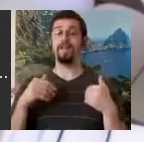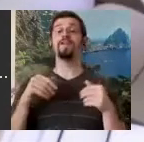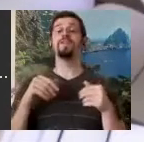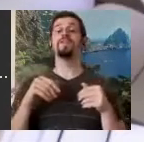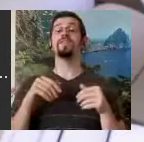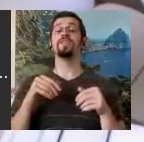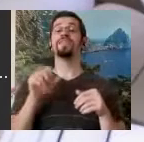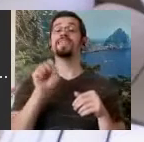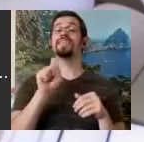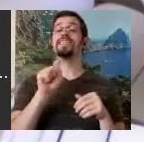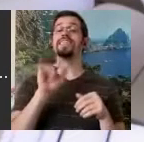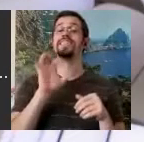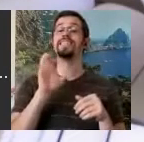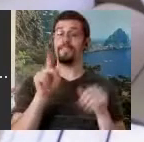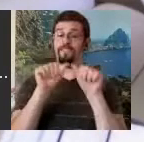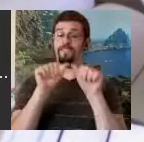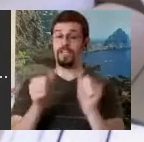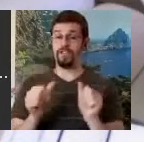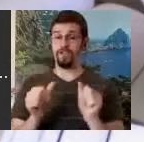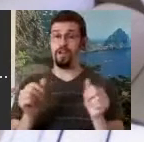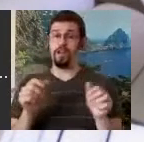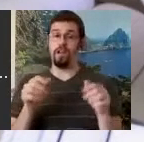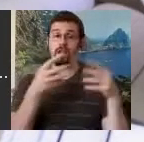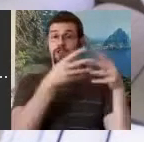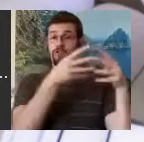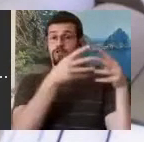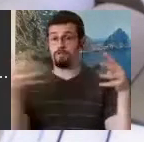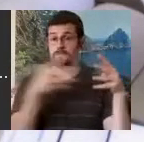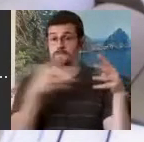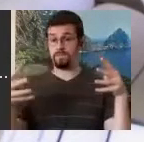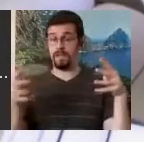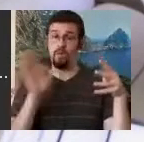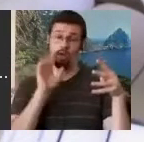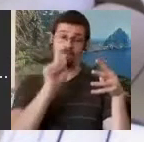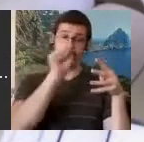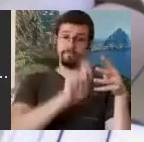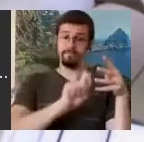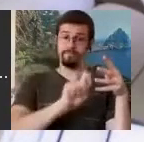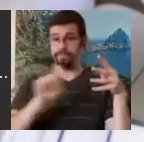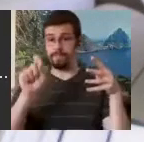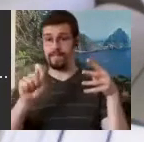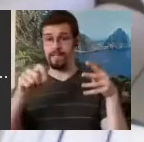gave the girls little skirts, sometimes. And he showed men and women dancing